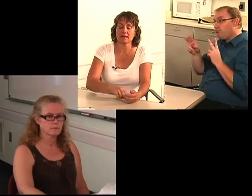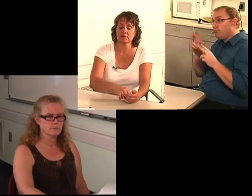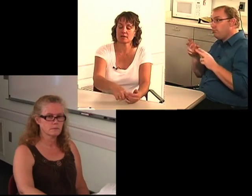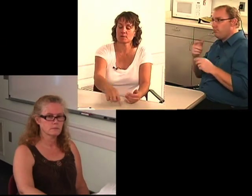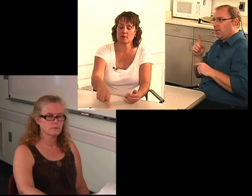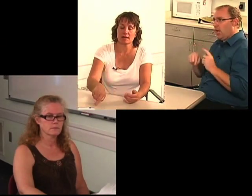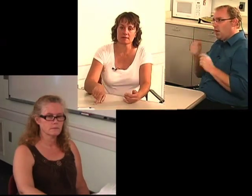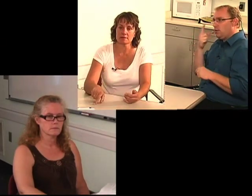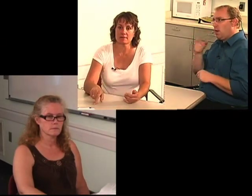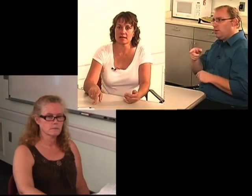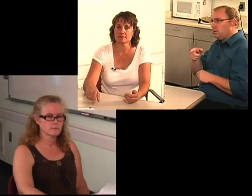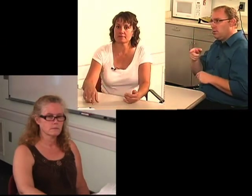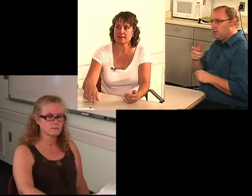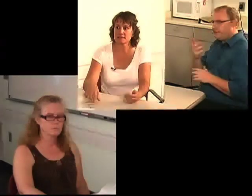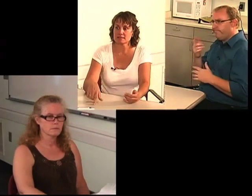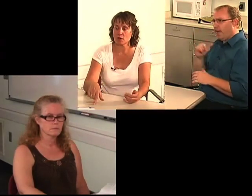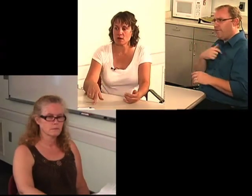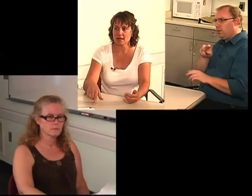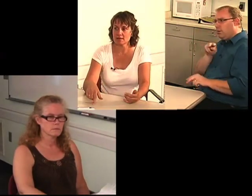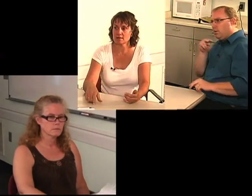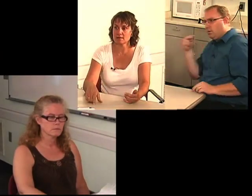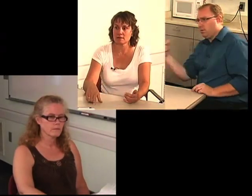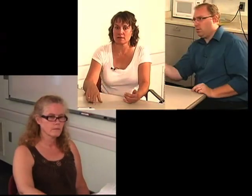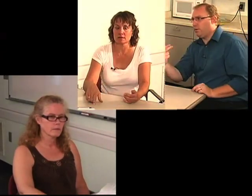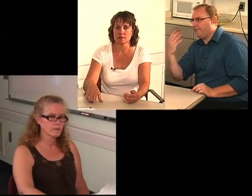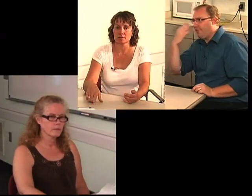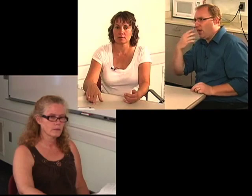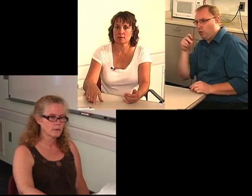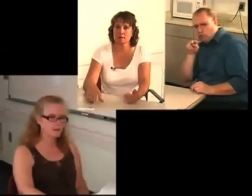I have to come around to the front a lot and face them.